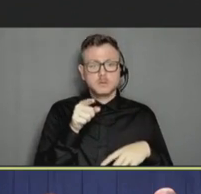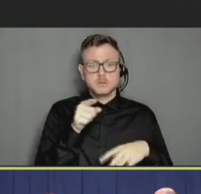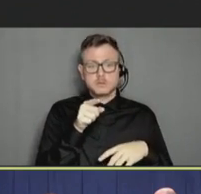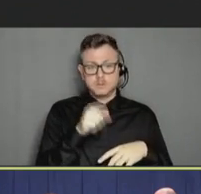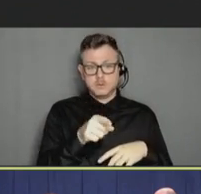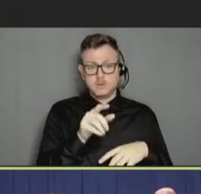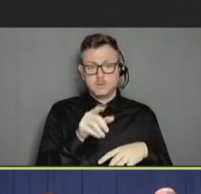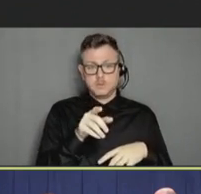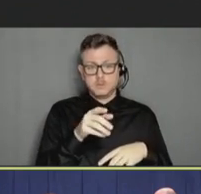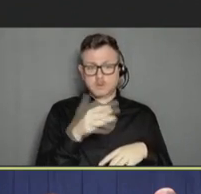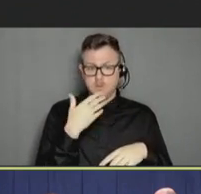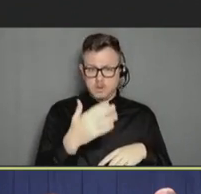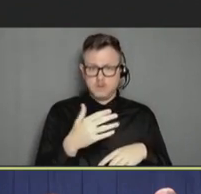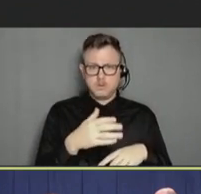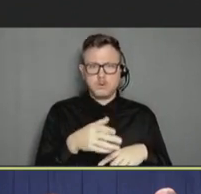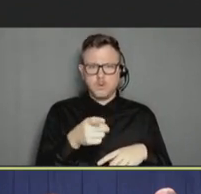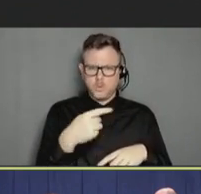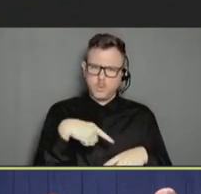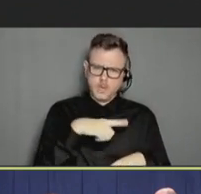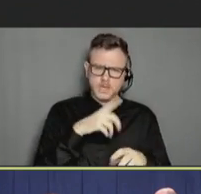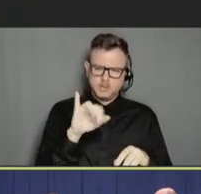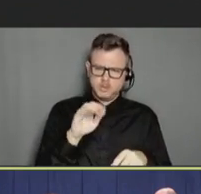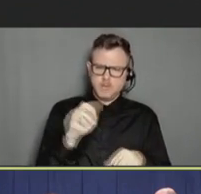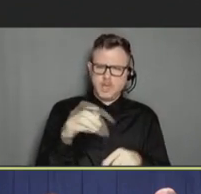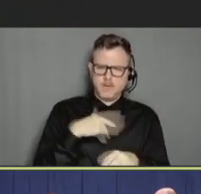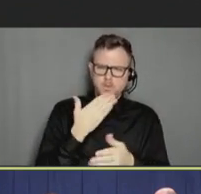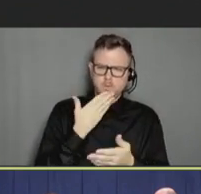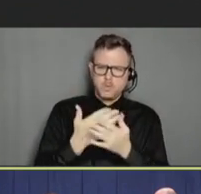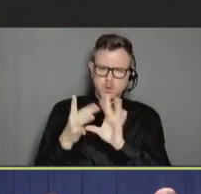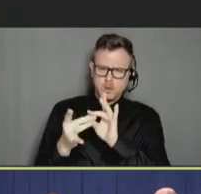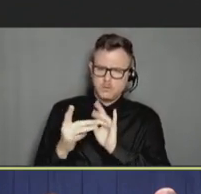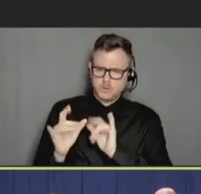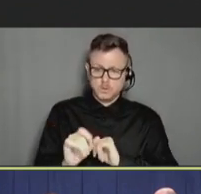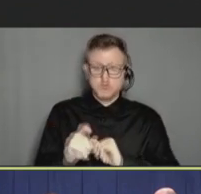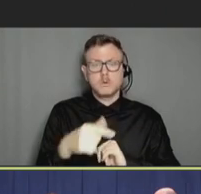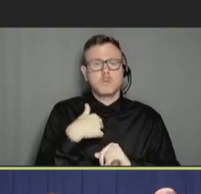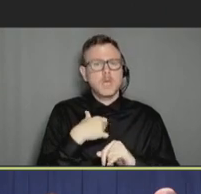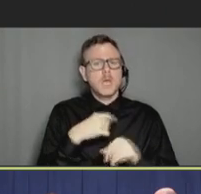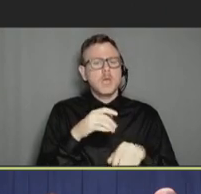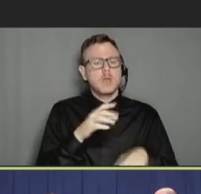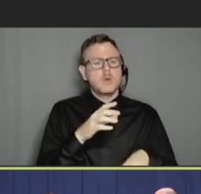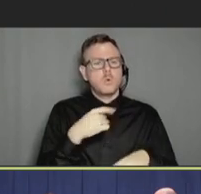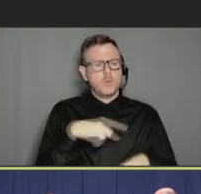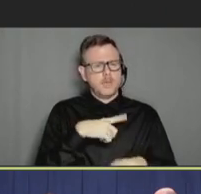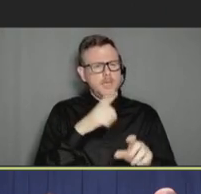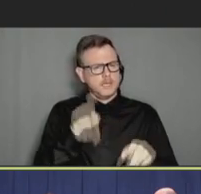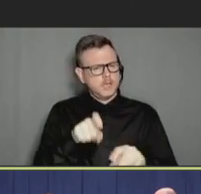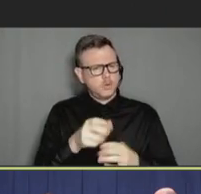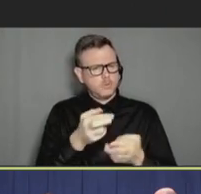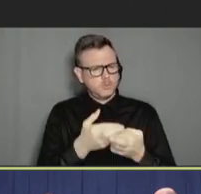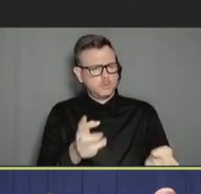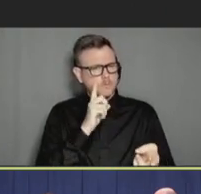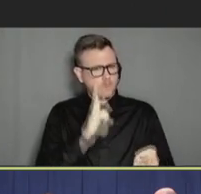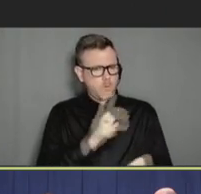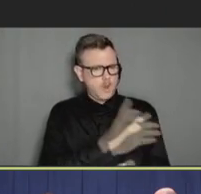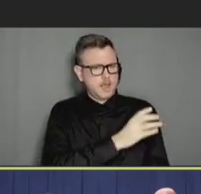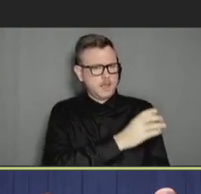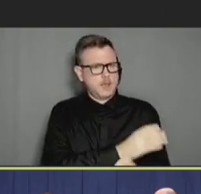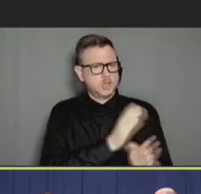we can create some resources for clinicians and I think again that almost like an implicit